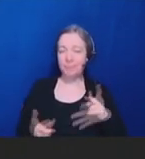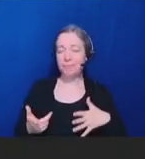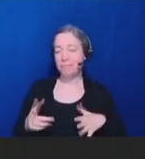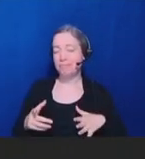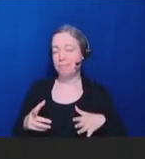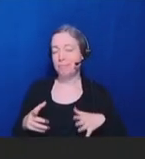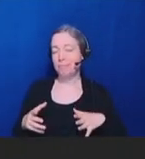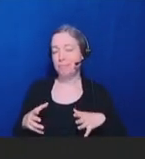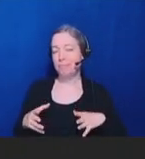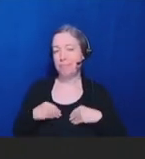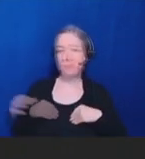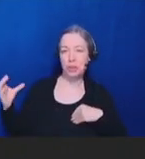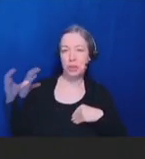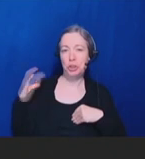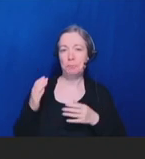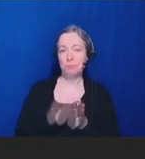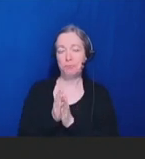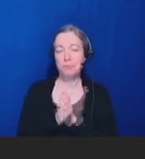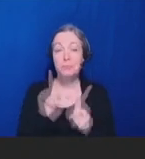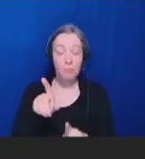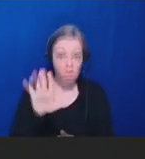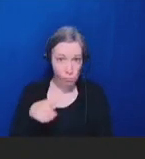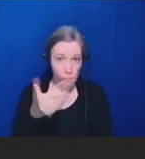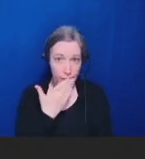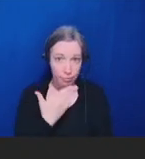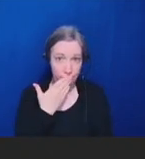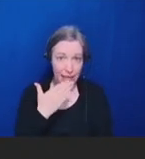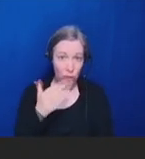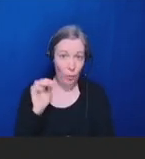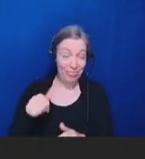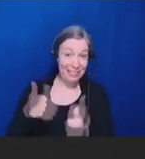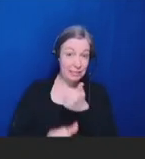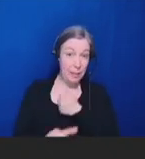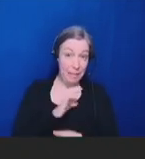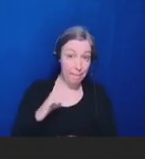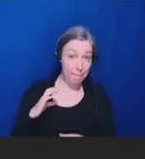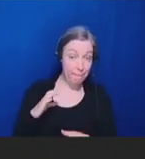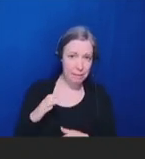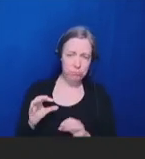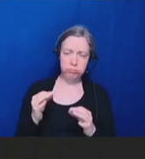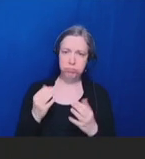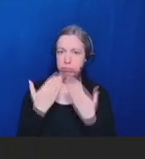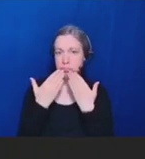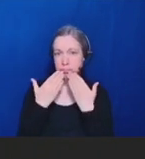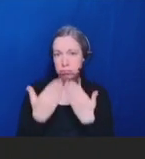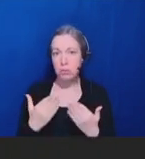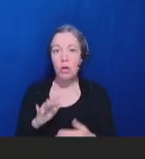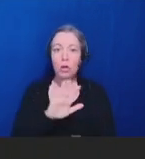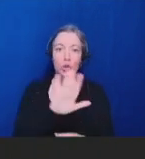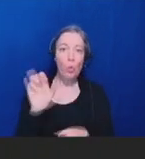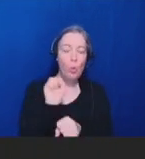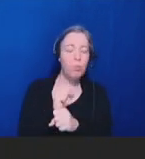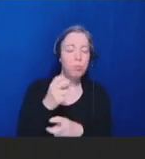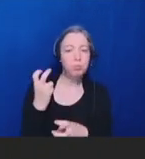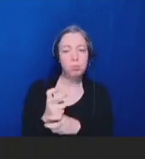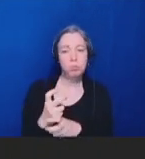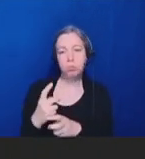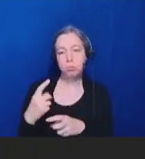of this subcommittee. Lots of hard work has gone into the project to this point. Personally,